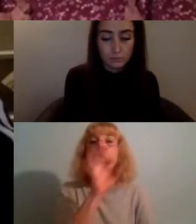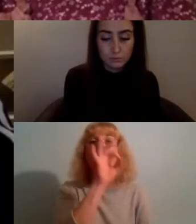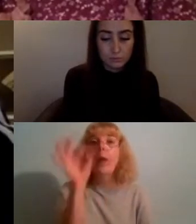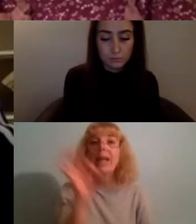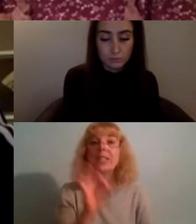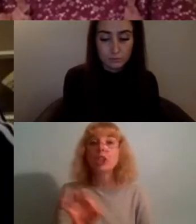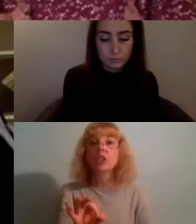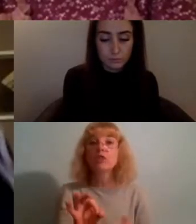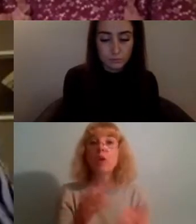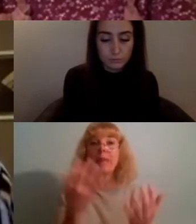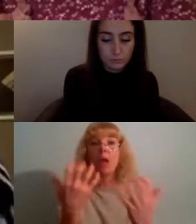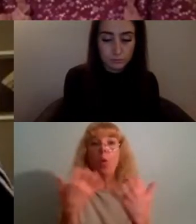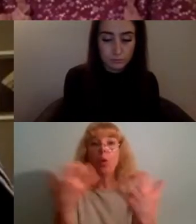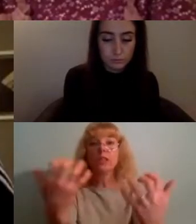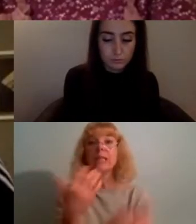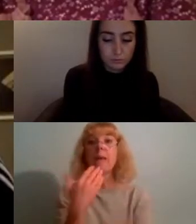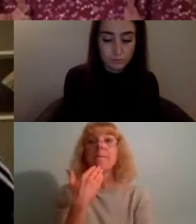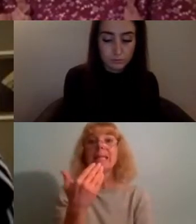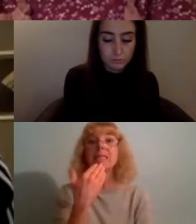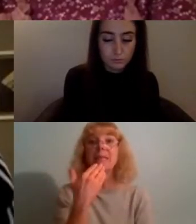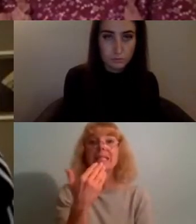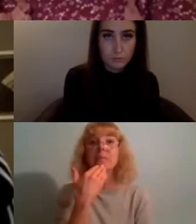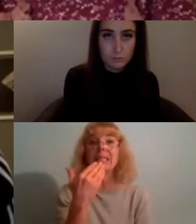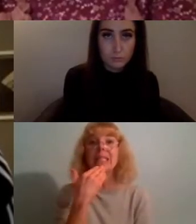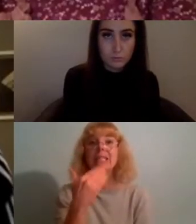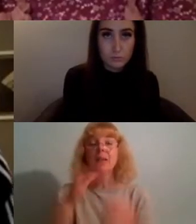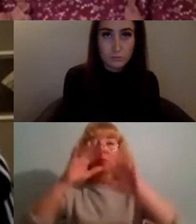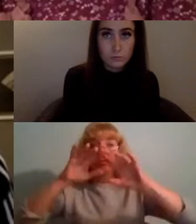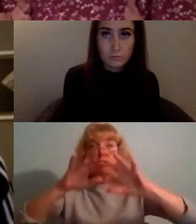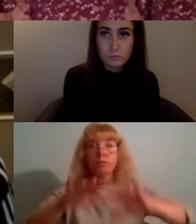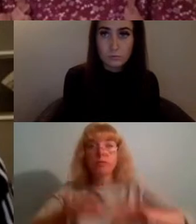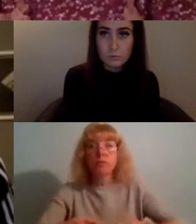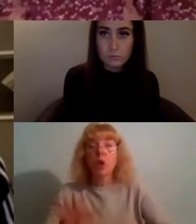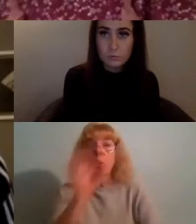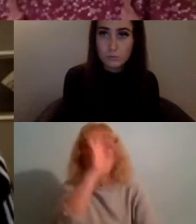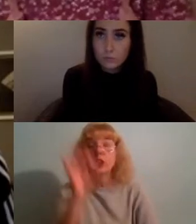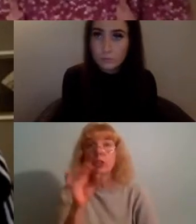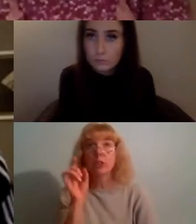so please do pop those into the chat if you've got suggestions for things you